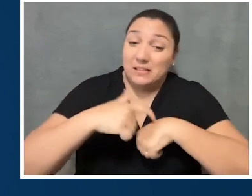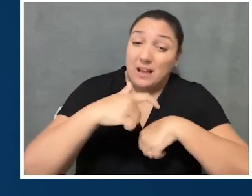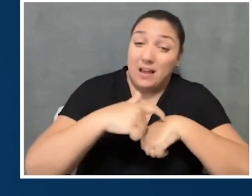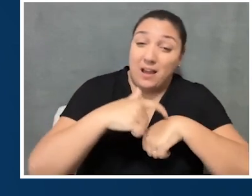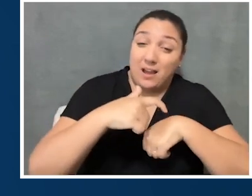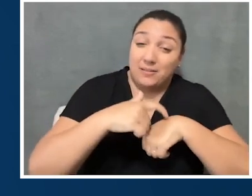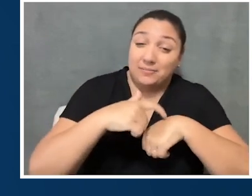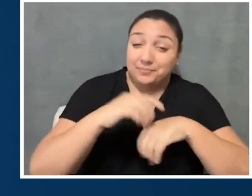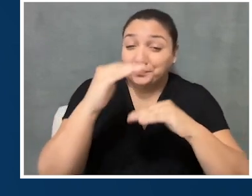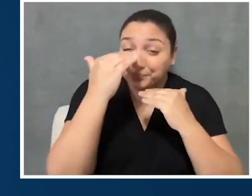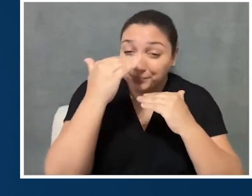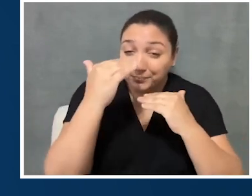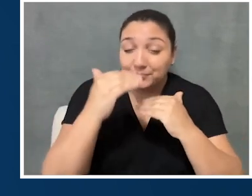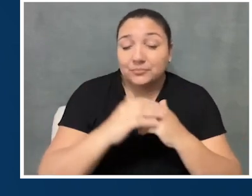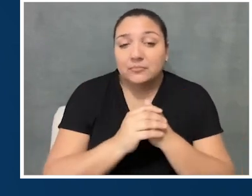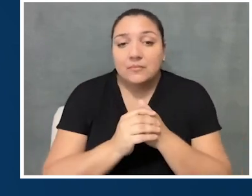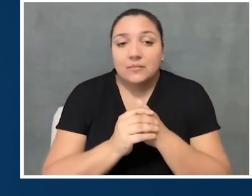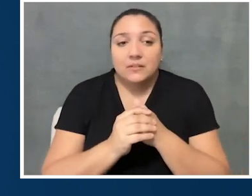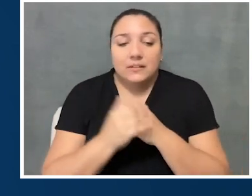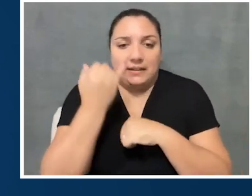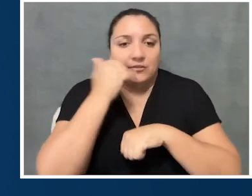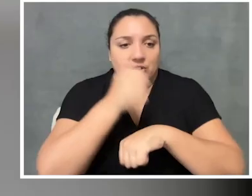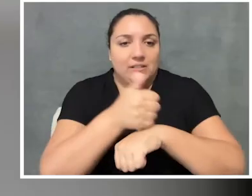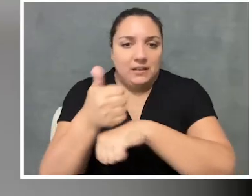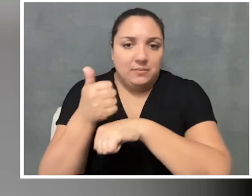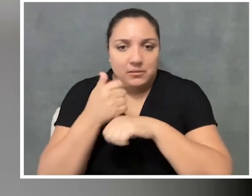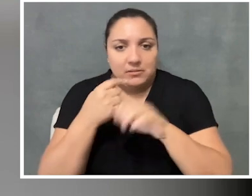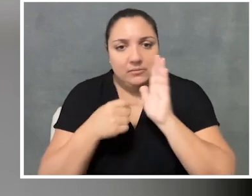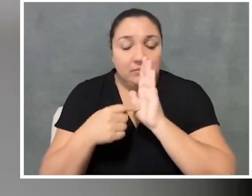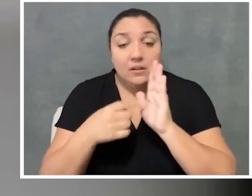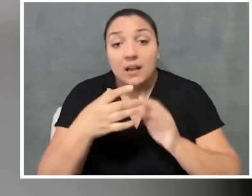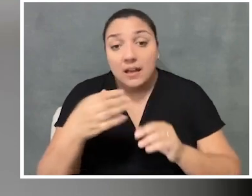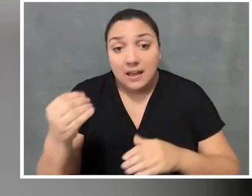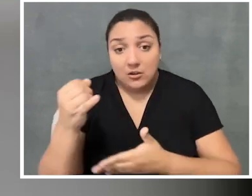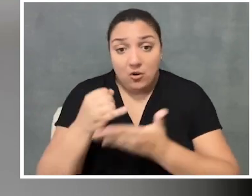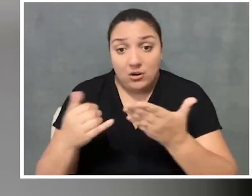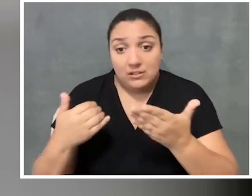quite a tight timeline when we're putting up exhibitions. And artists, rightfully so,